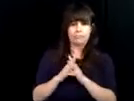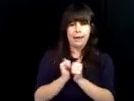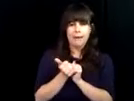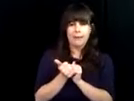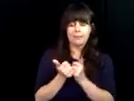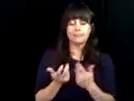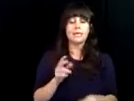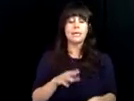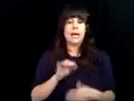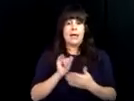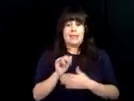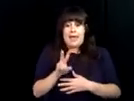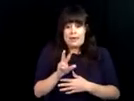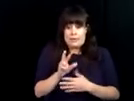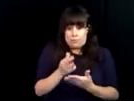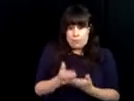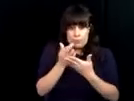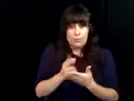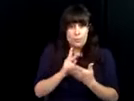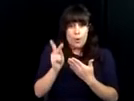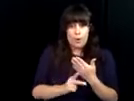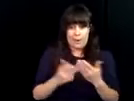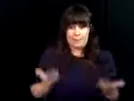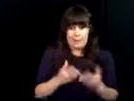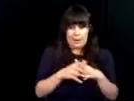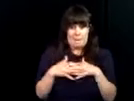. First let's look at how the VR program came to